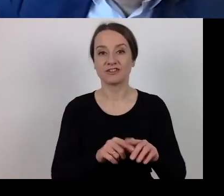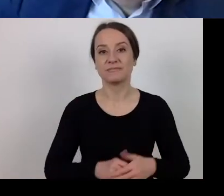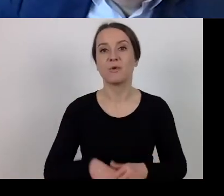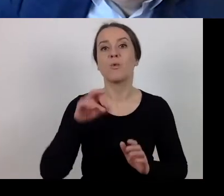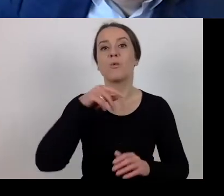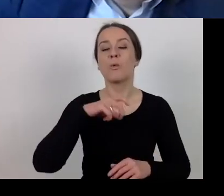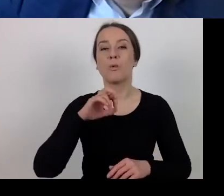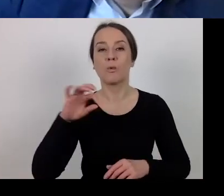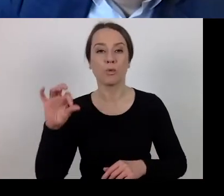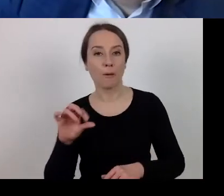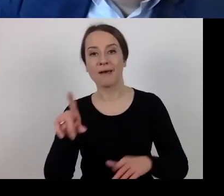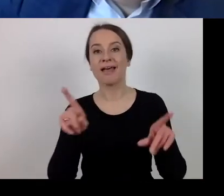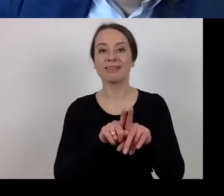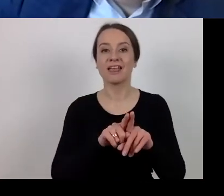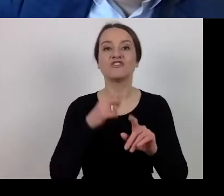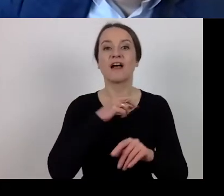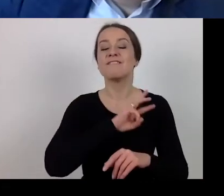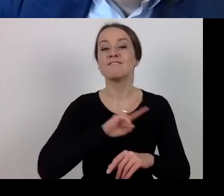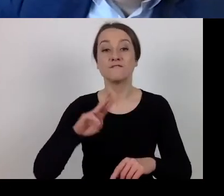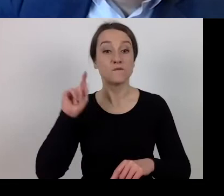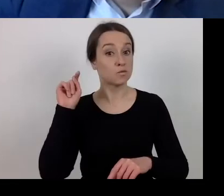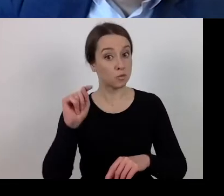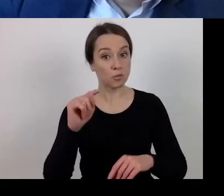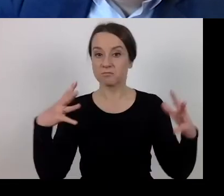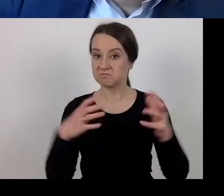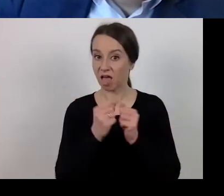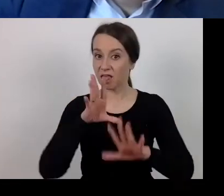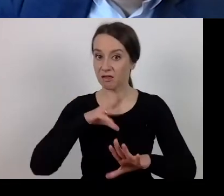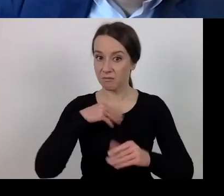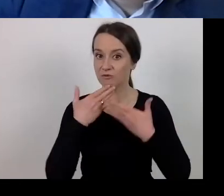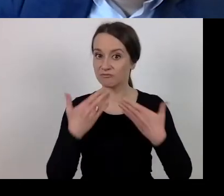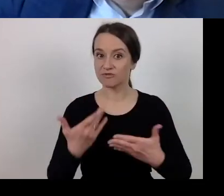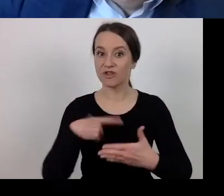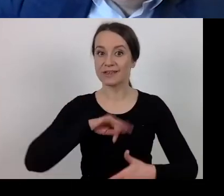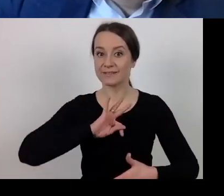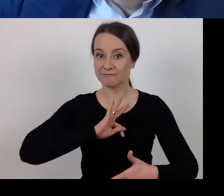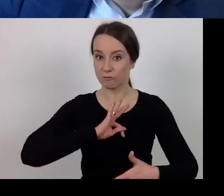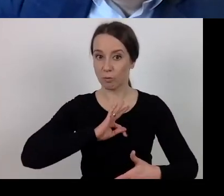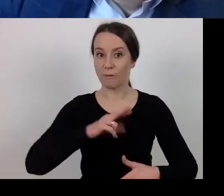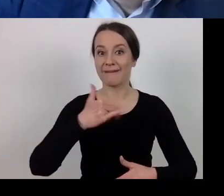You will learn about it by providing your tax number.